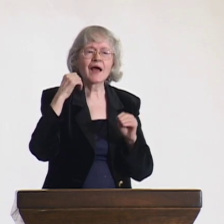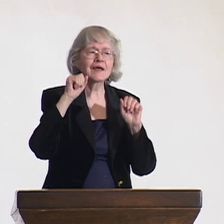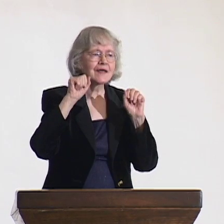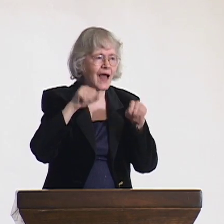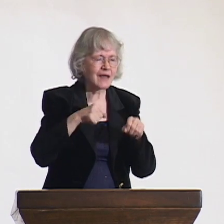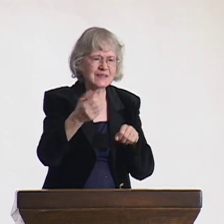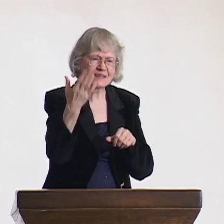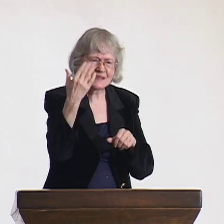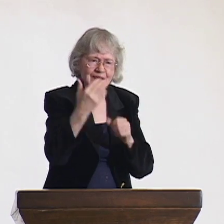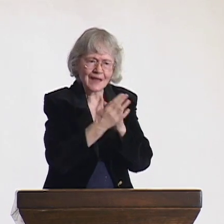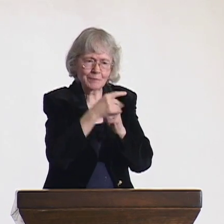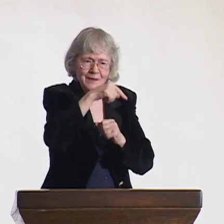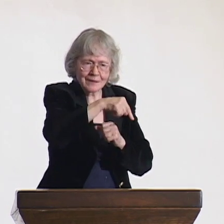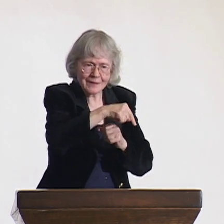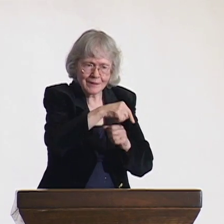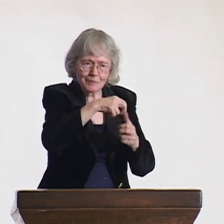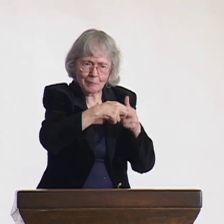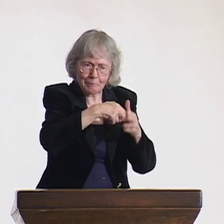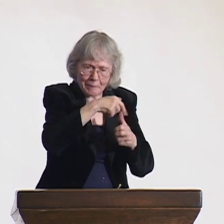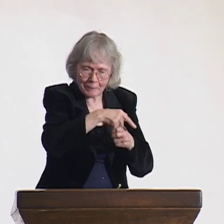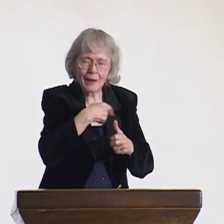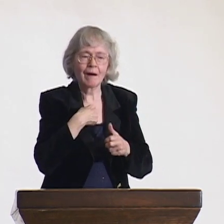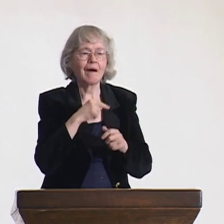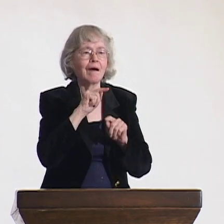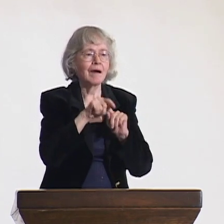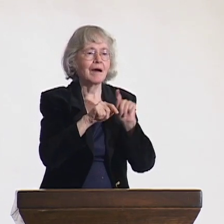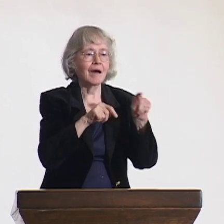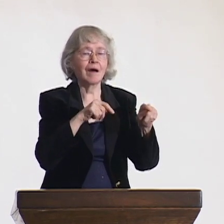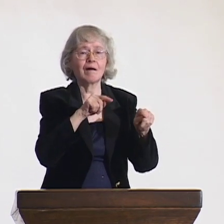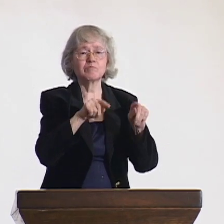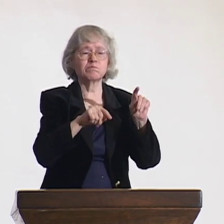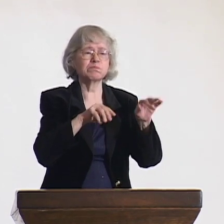and my advocacy rights came to the international level.